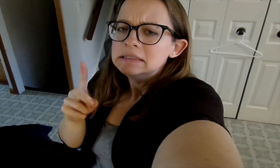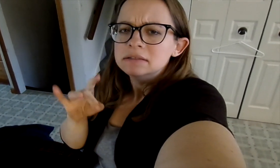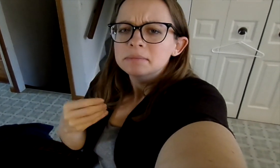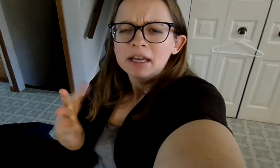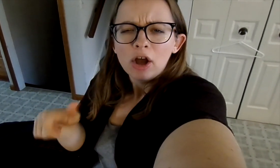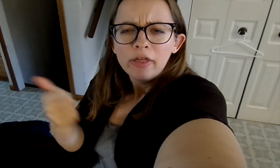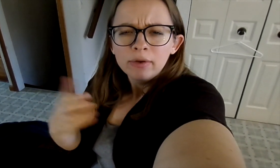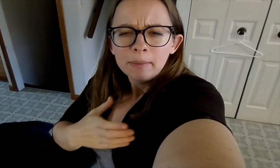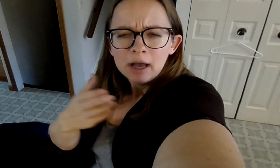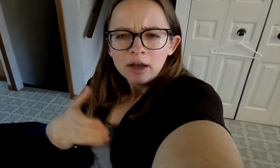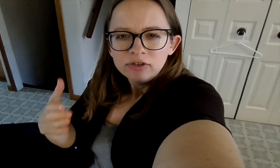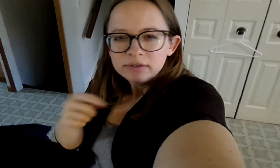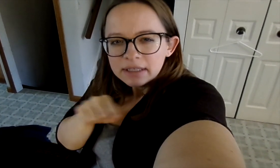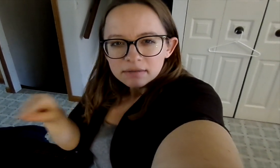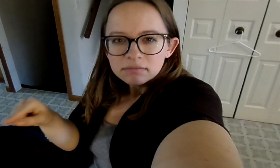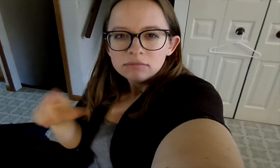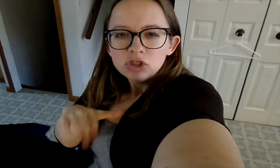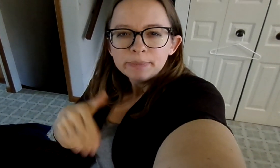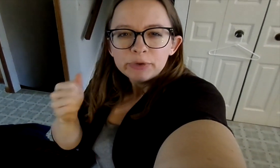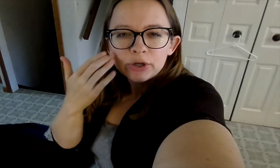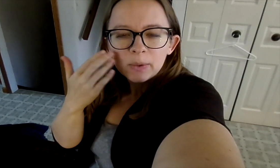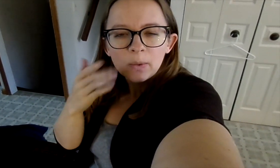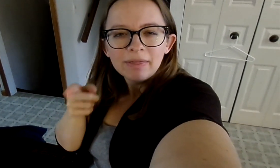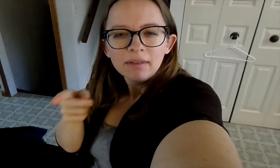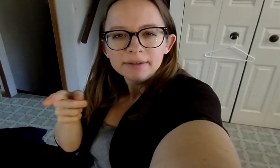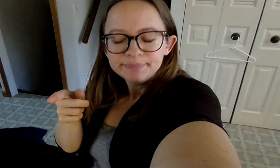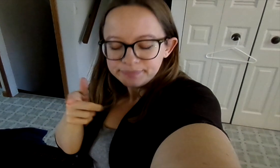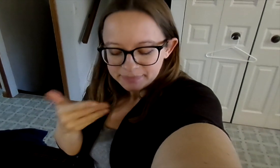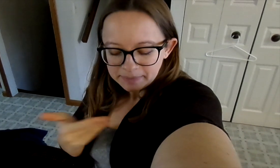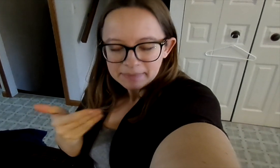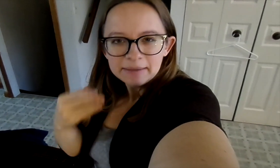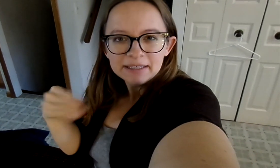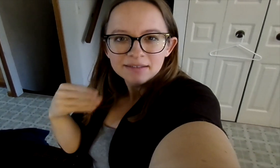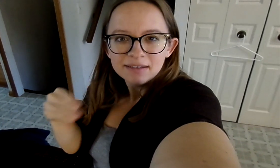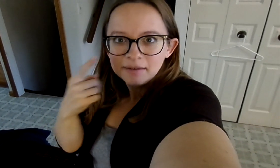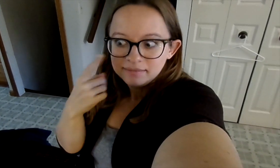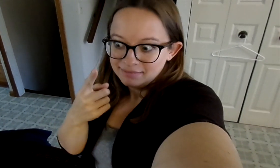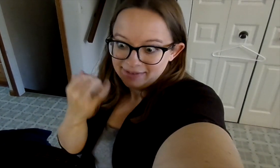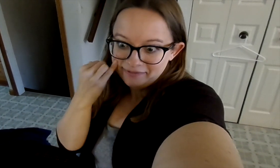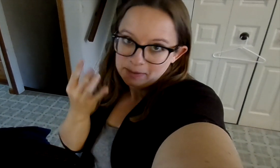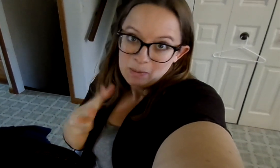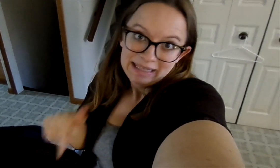I did buy those other bottles, the cheaper ones... umm from the baby sale.